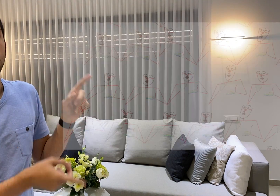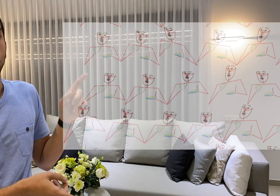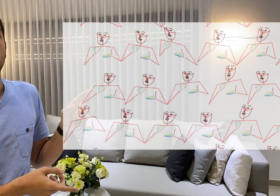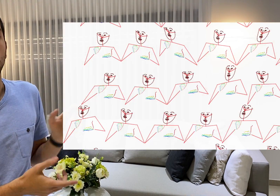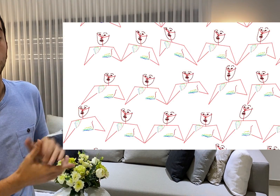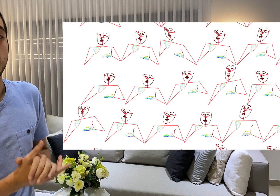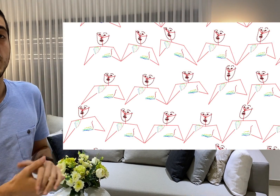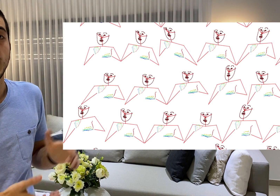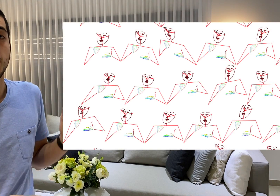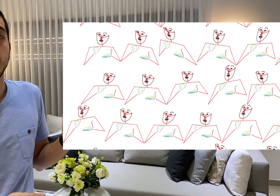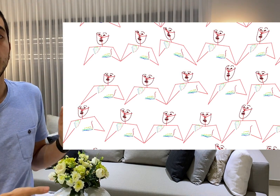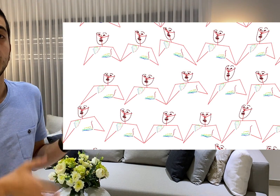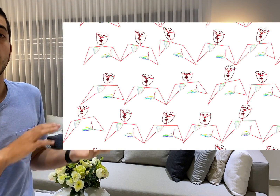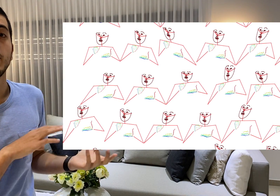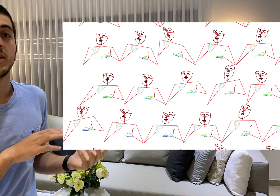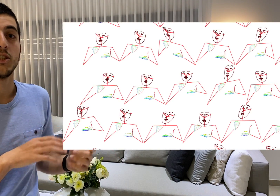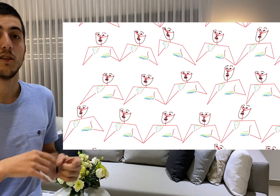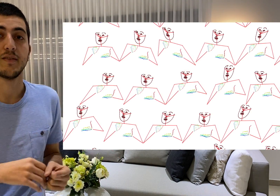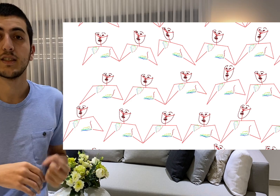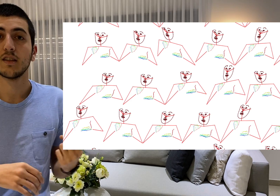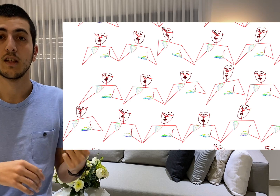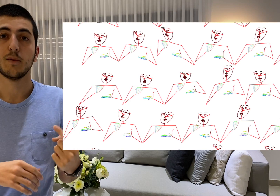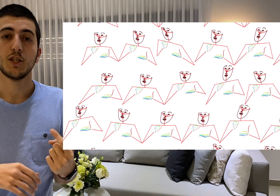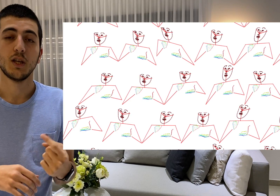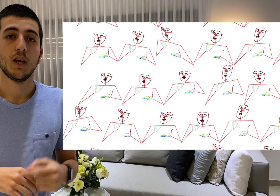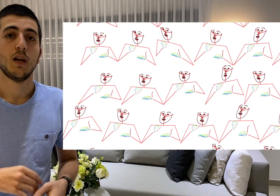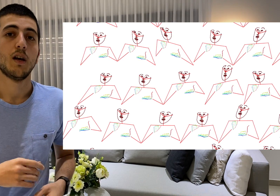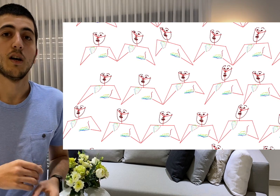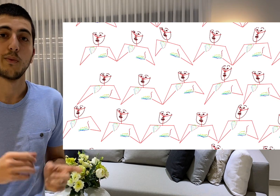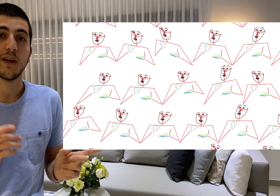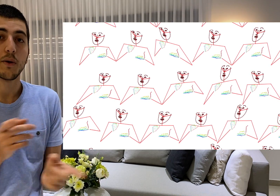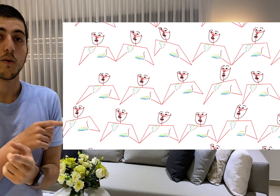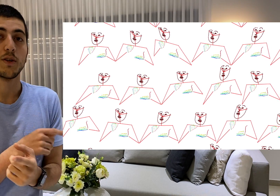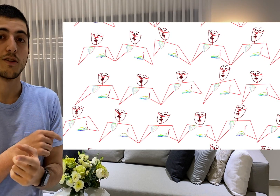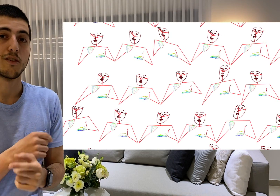are some examples of data a mutation have a single image without a horizontal